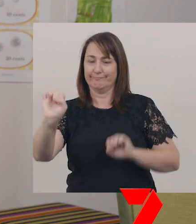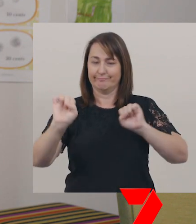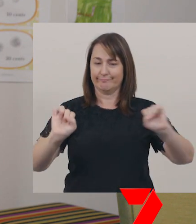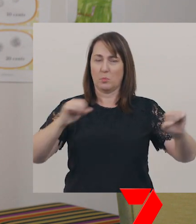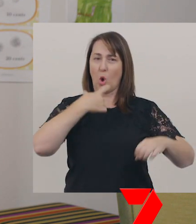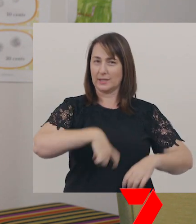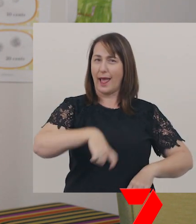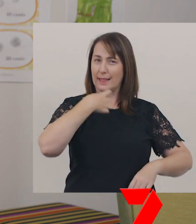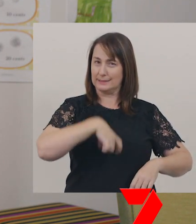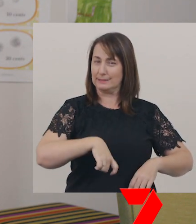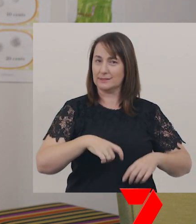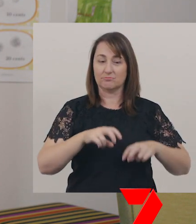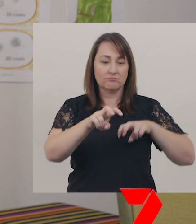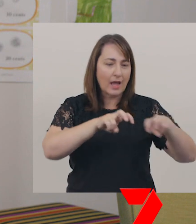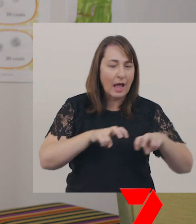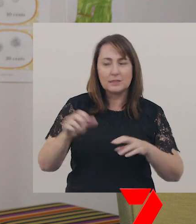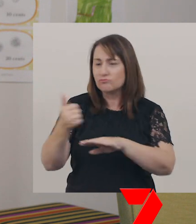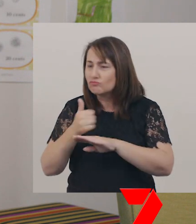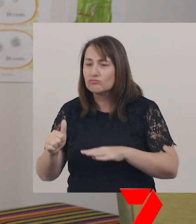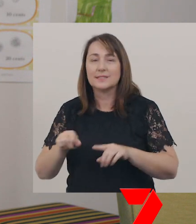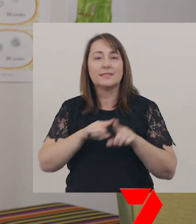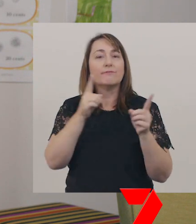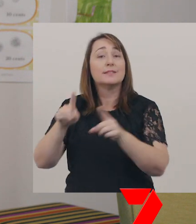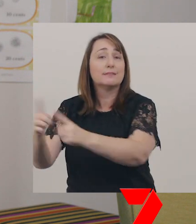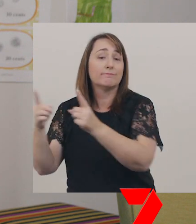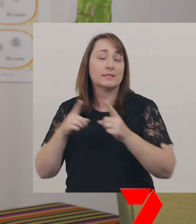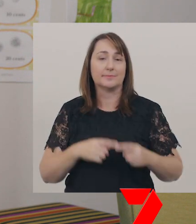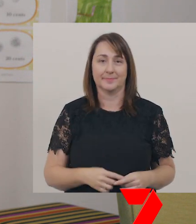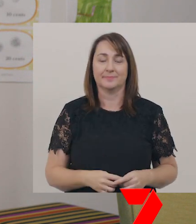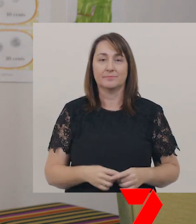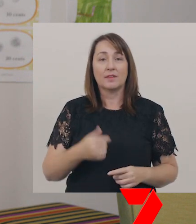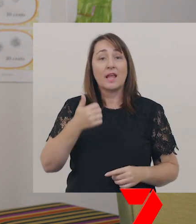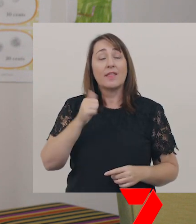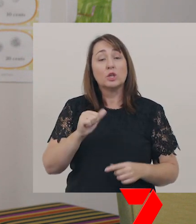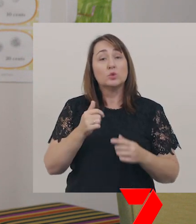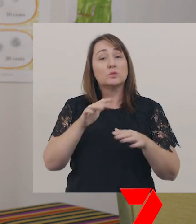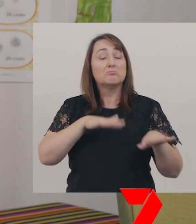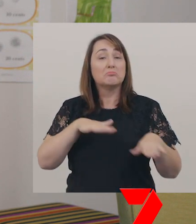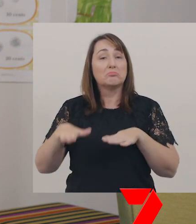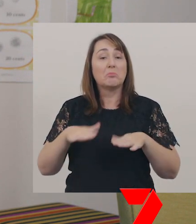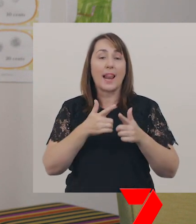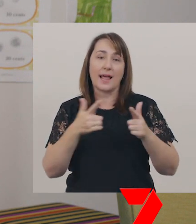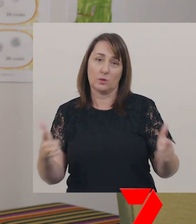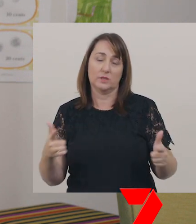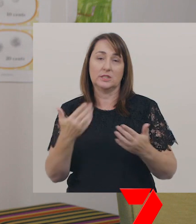They act in different ways, and use informal language to give their instructions.